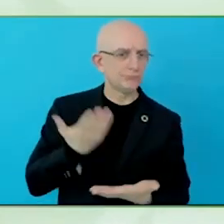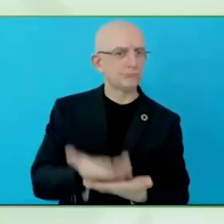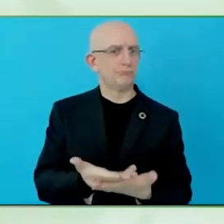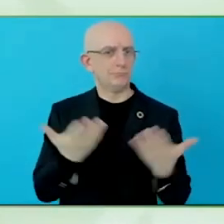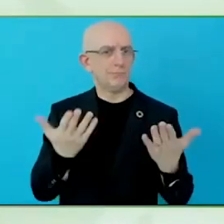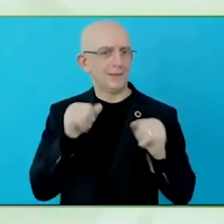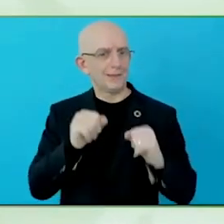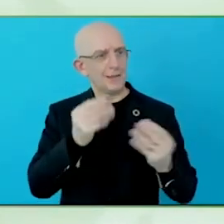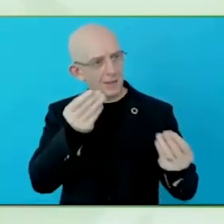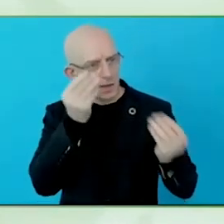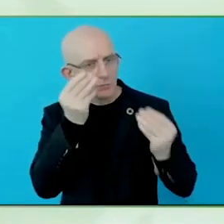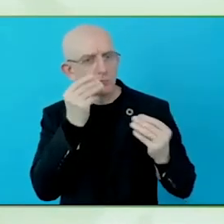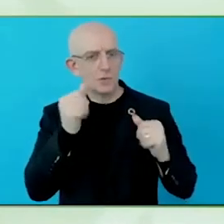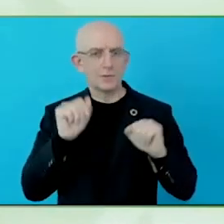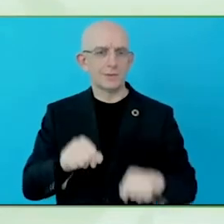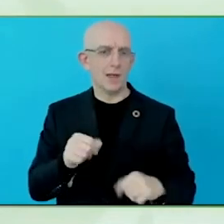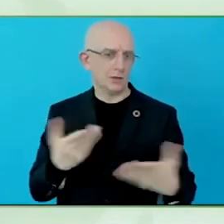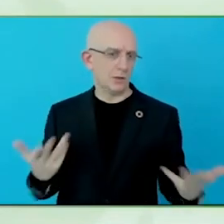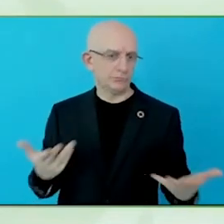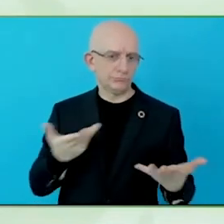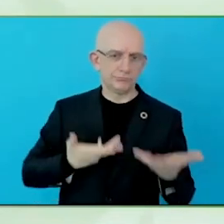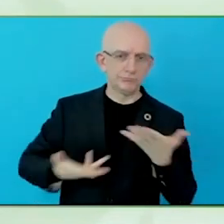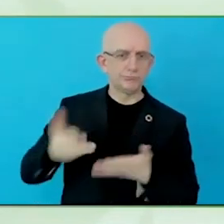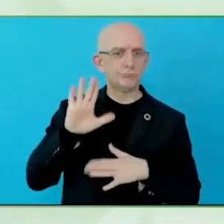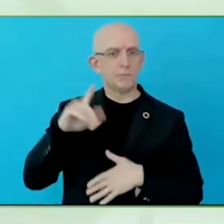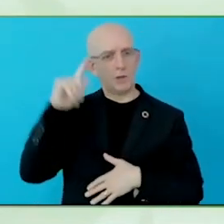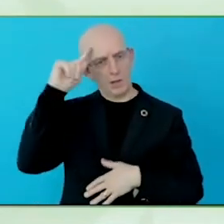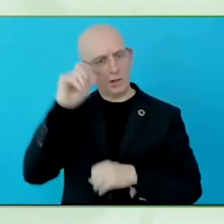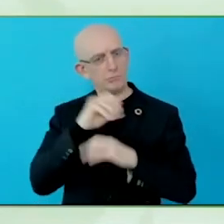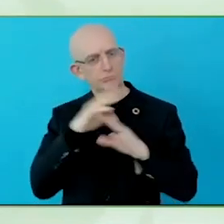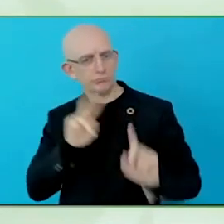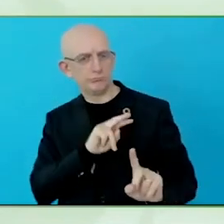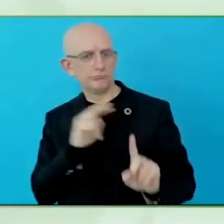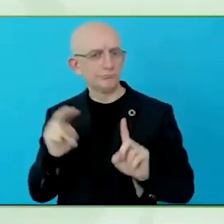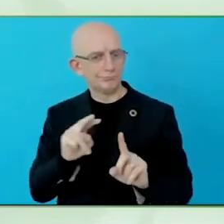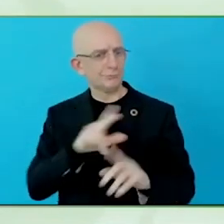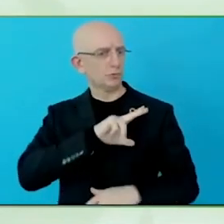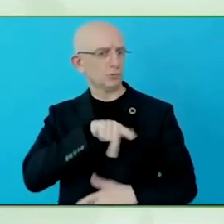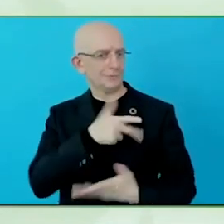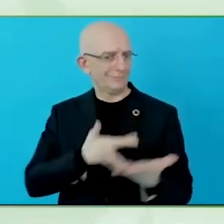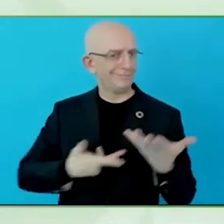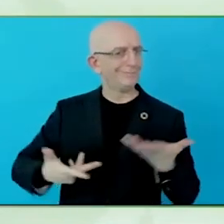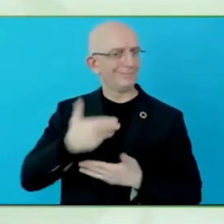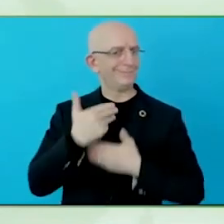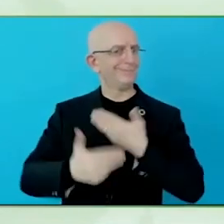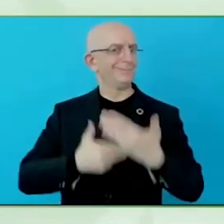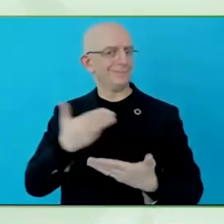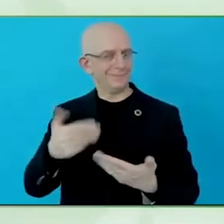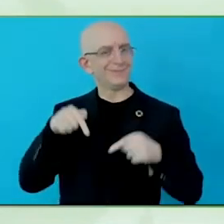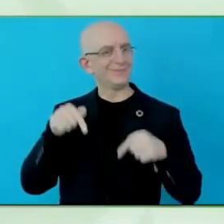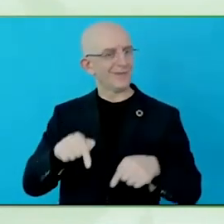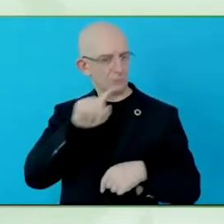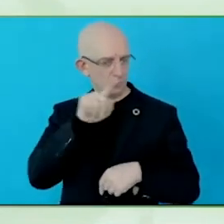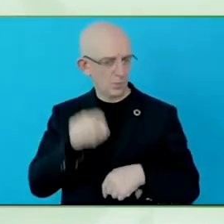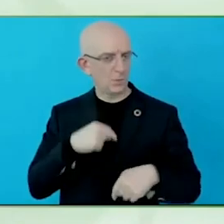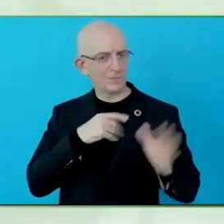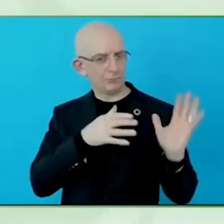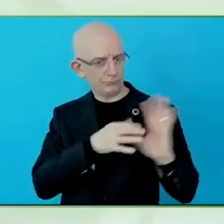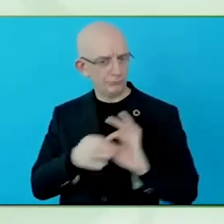disability rights, and we encourage media institutions to fully cover access